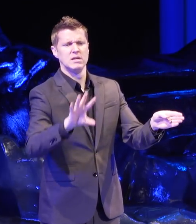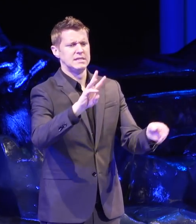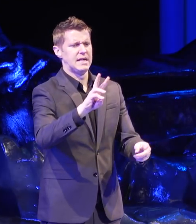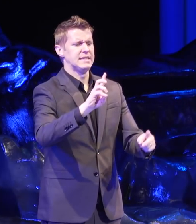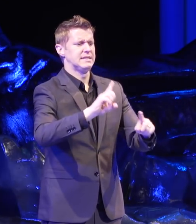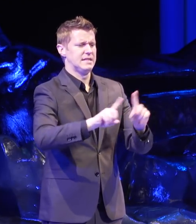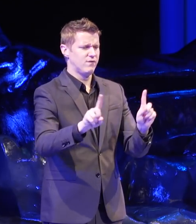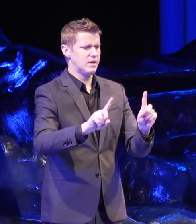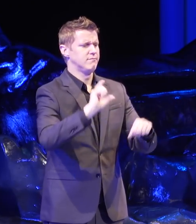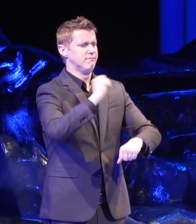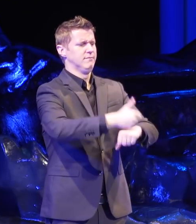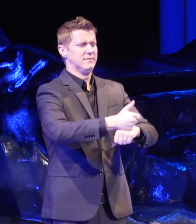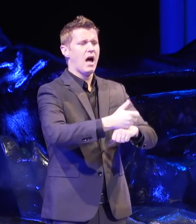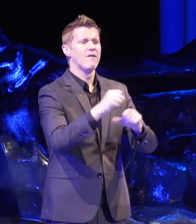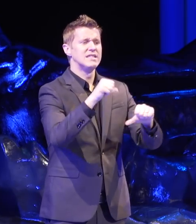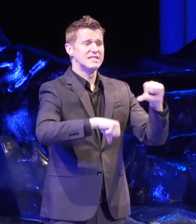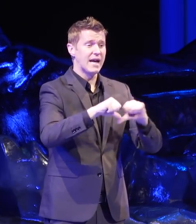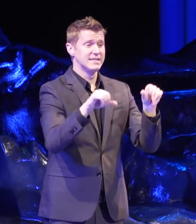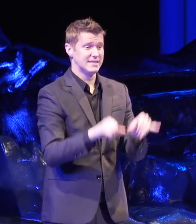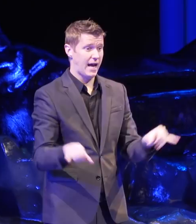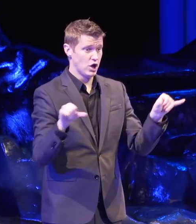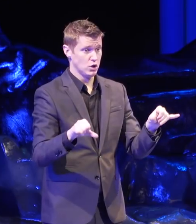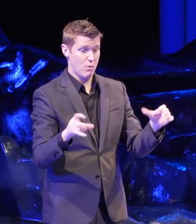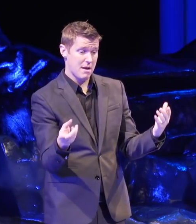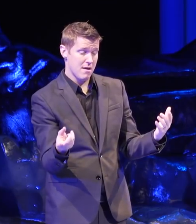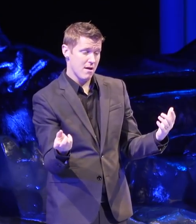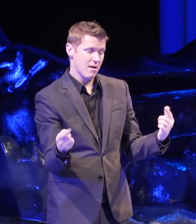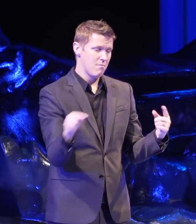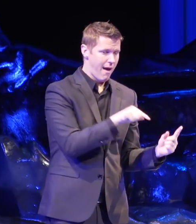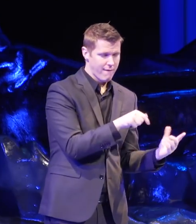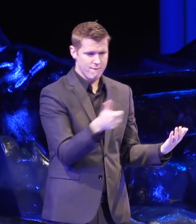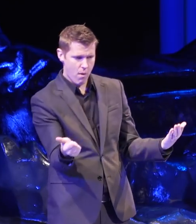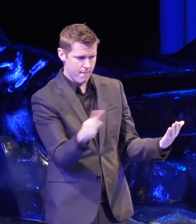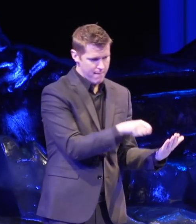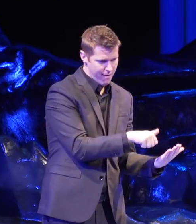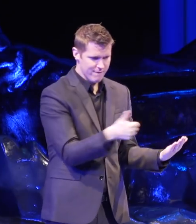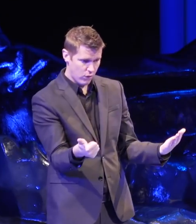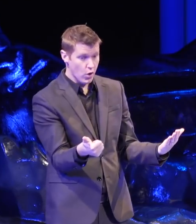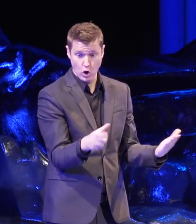of science standards. We went back and forth on whether students learned evolution